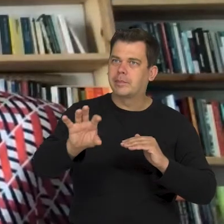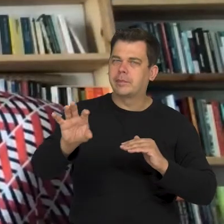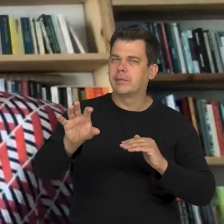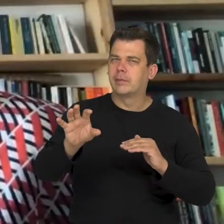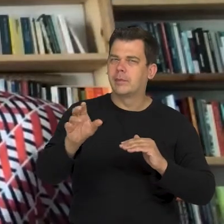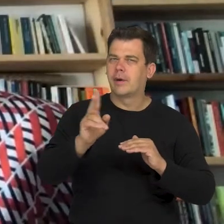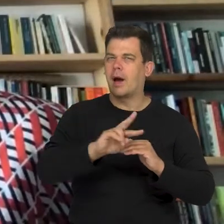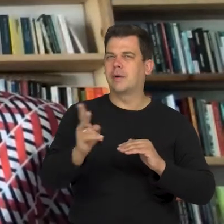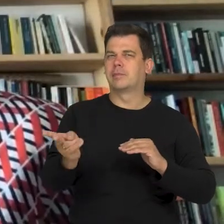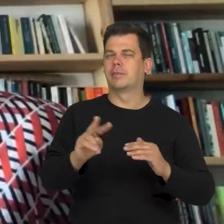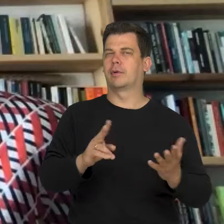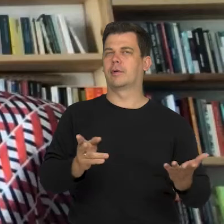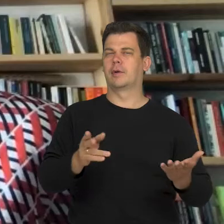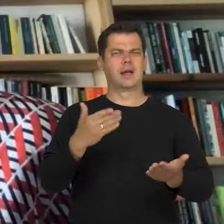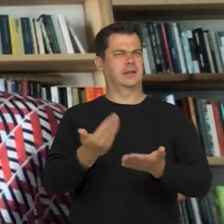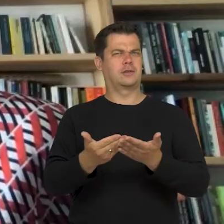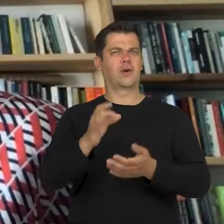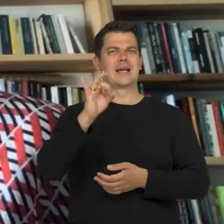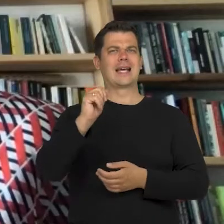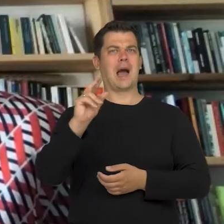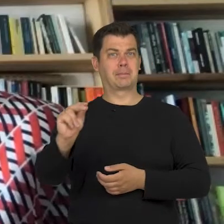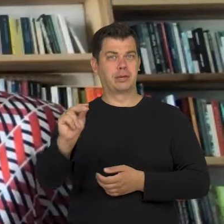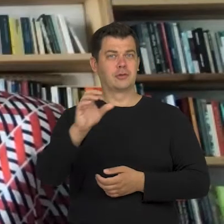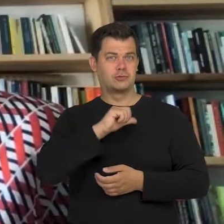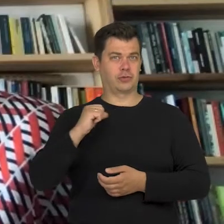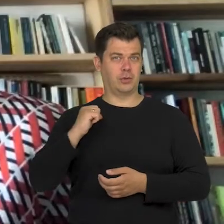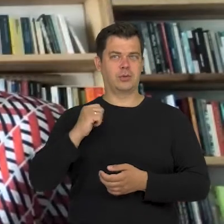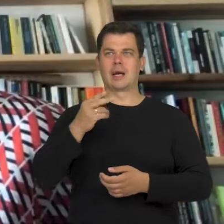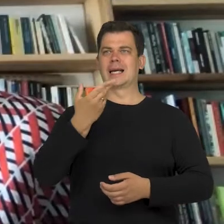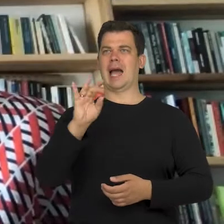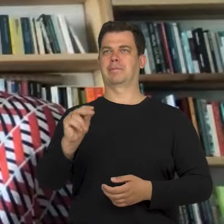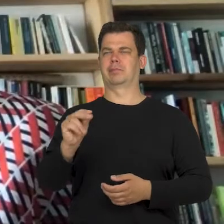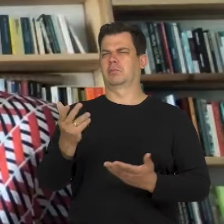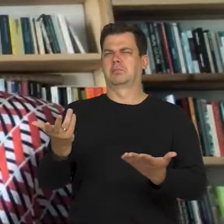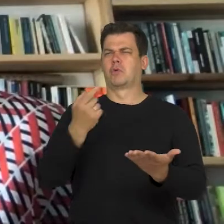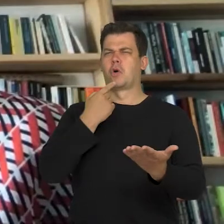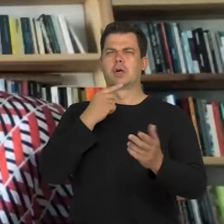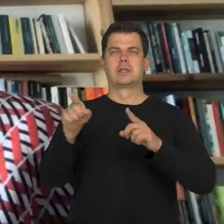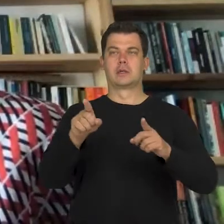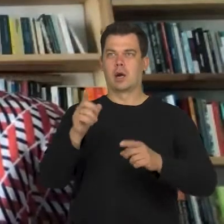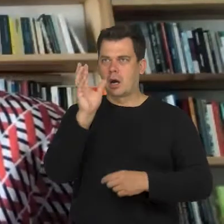And why staring must always be aggressive in its form?